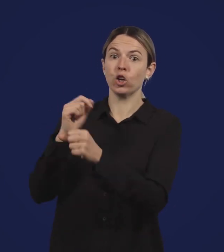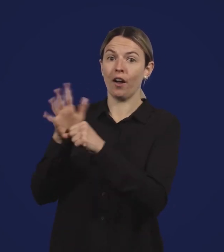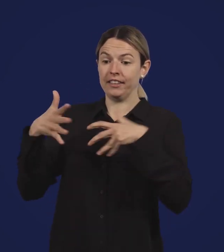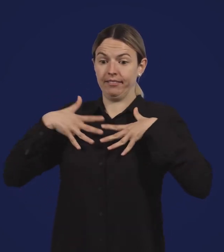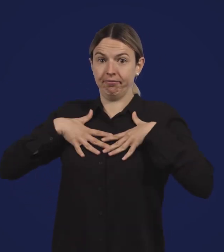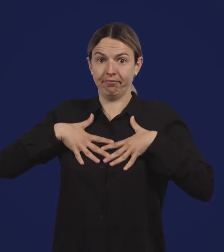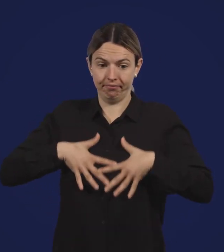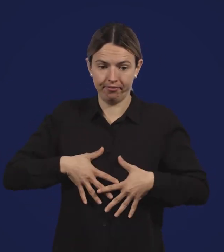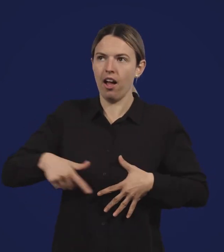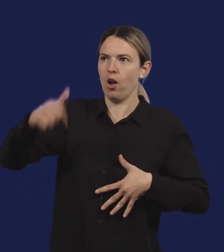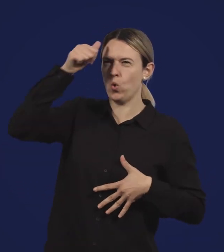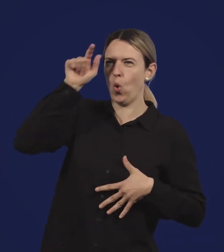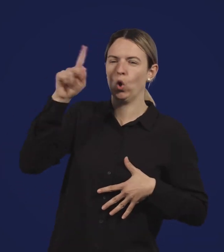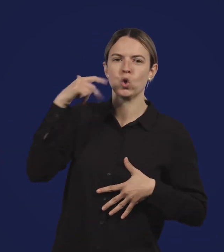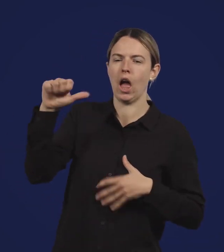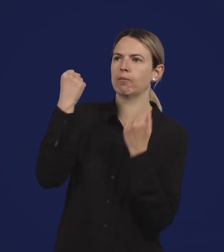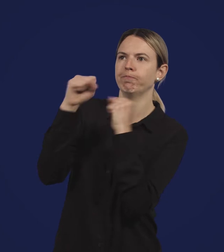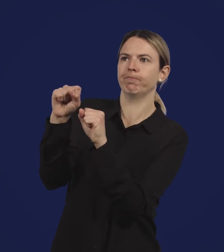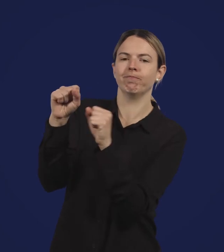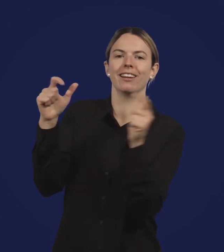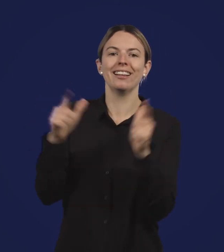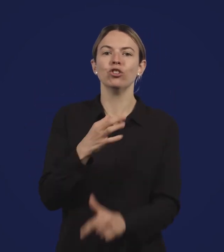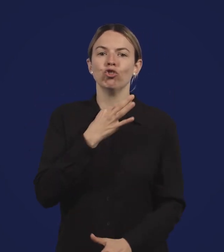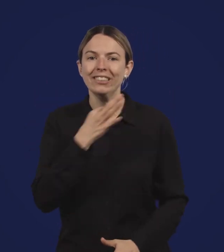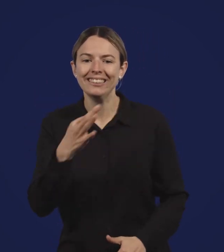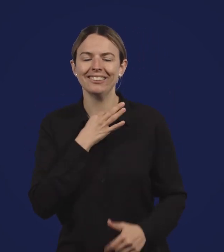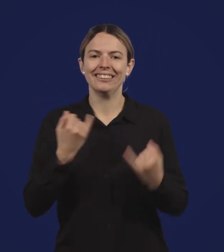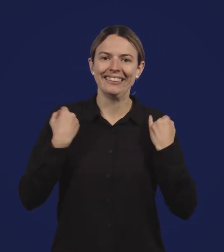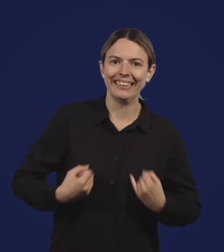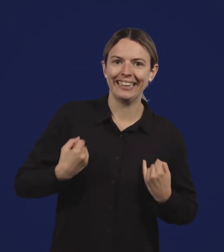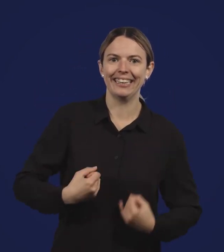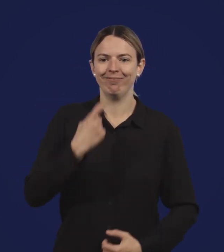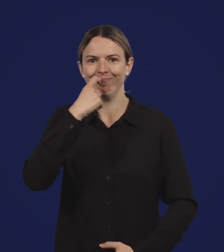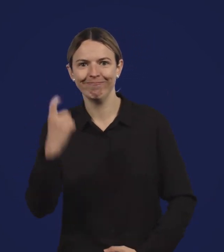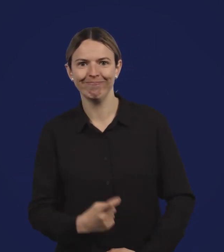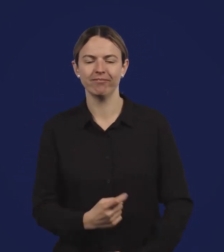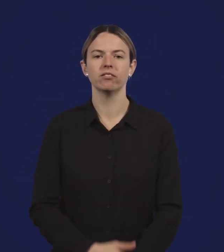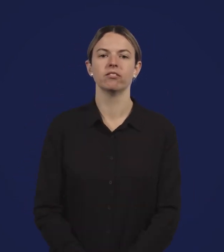Side effects you feel from the vaccine are caused by your immune response.